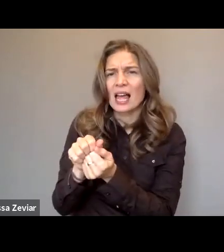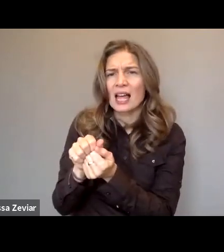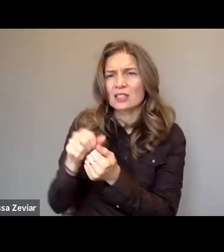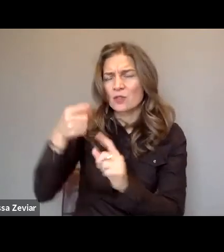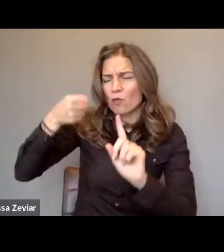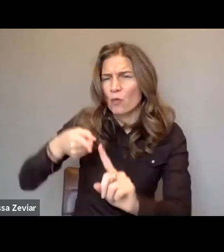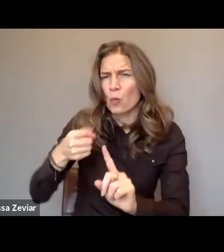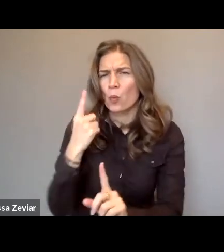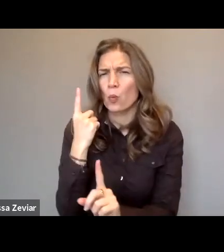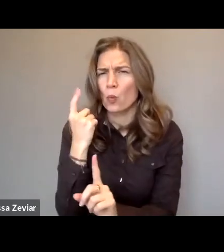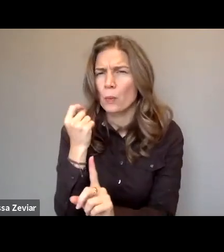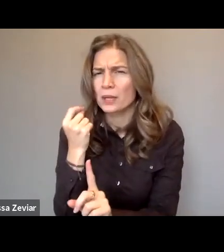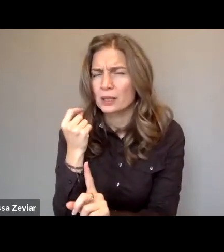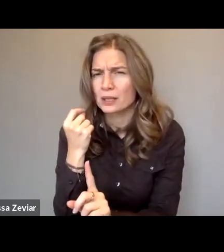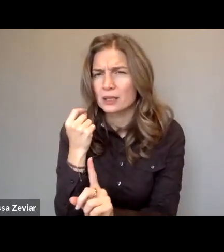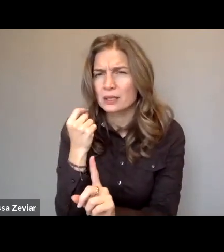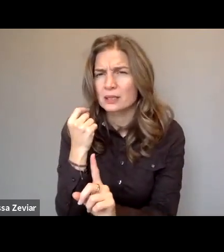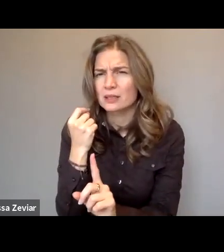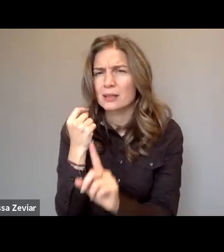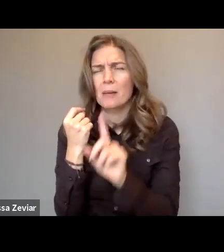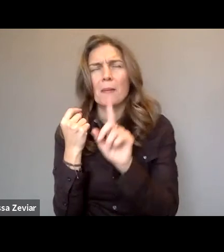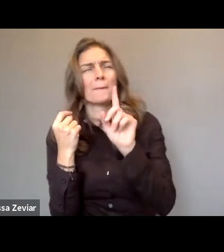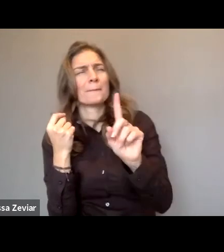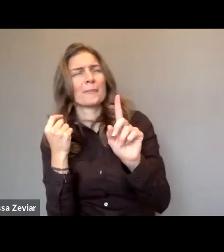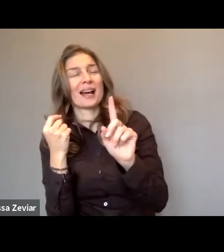But, when we're talking about 60 million citizens,